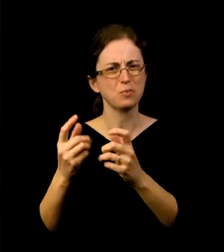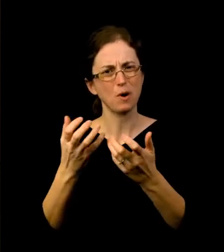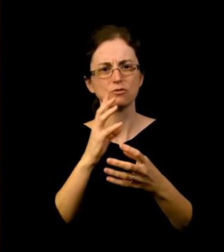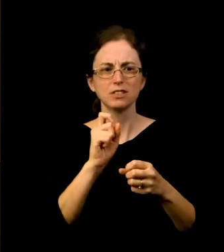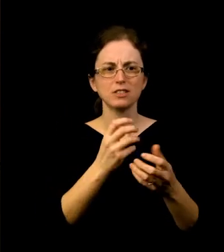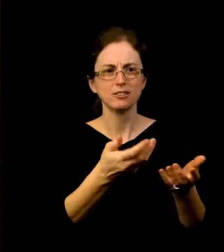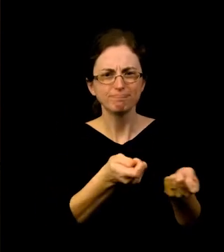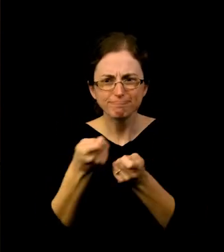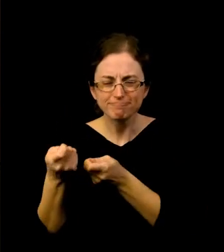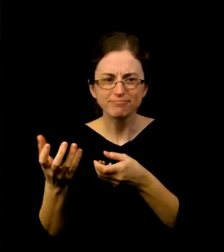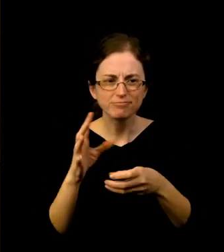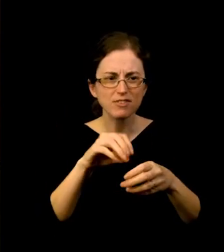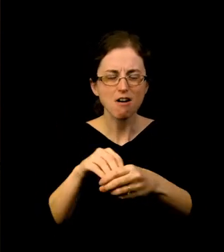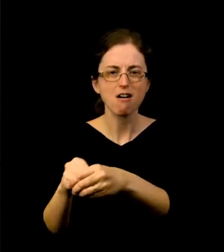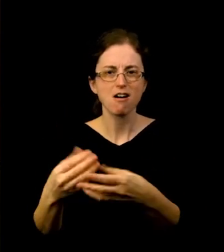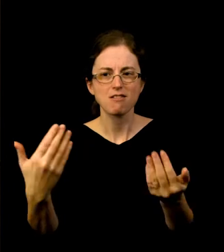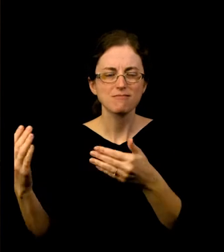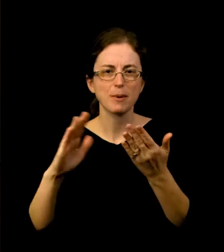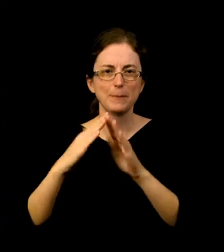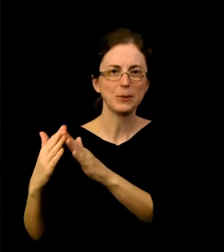And I think that in this last year, this last year and a half,